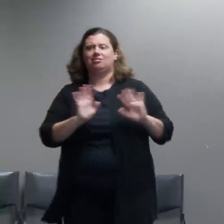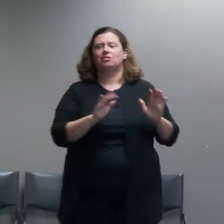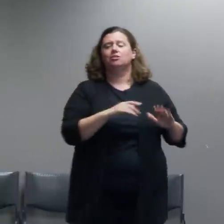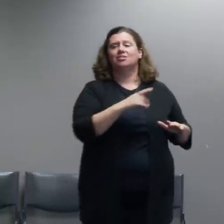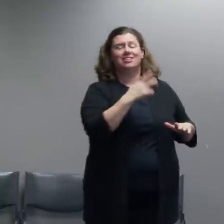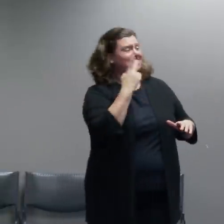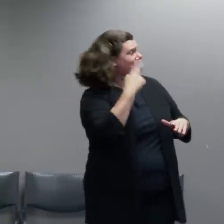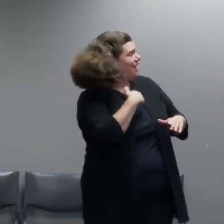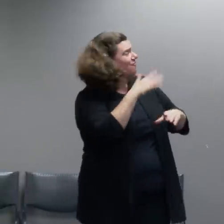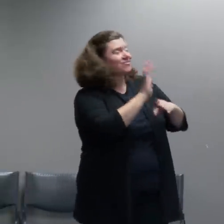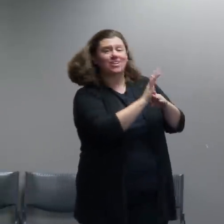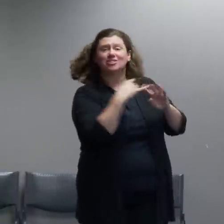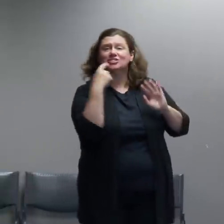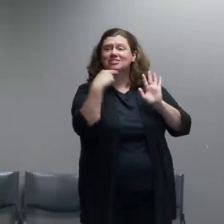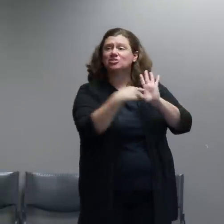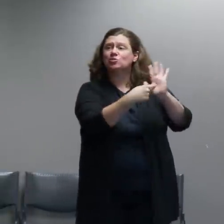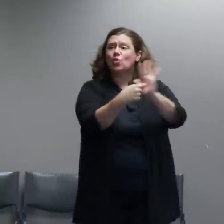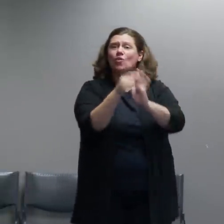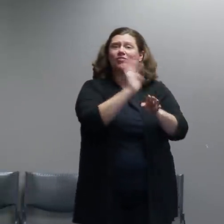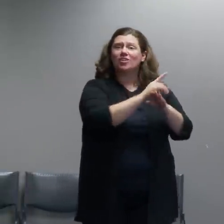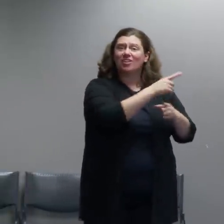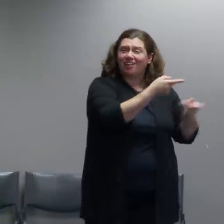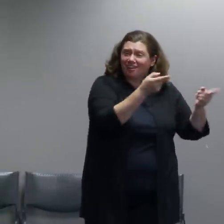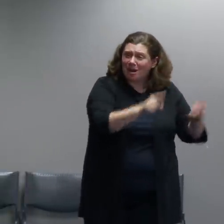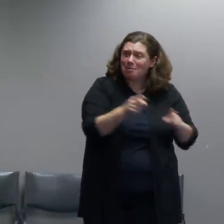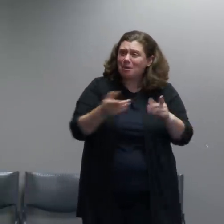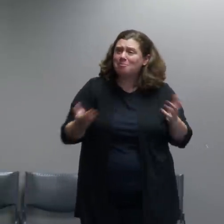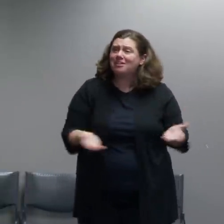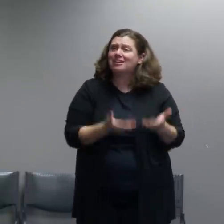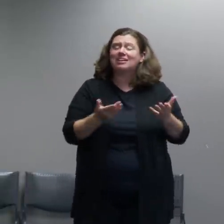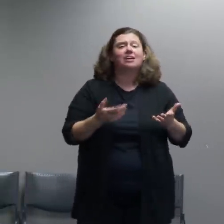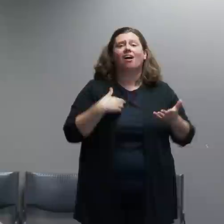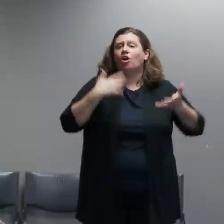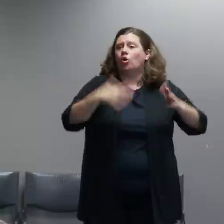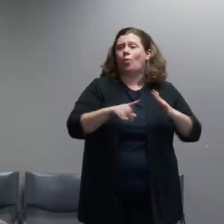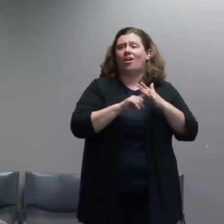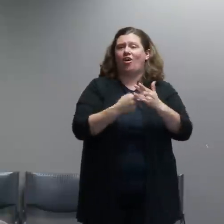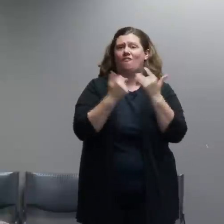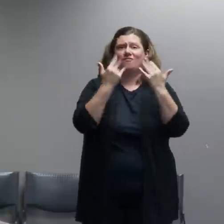window breaking and fires from happening in a building full of people.